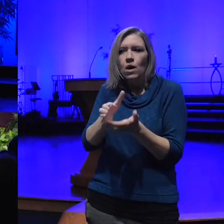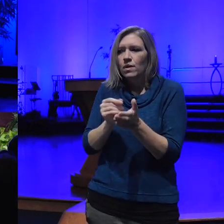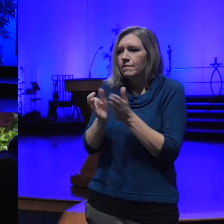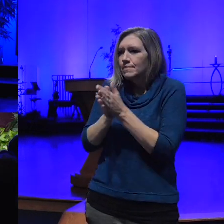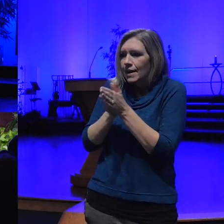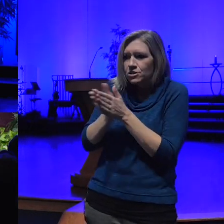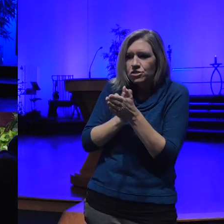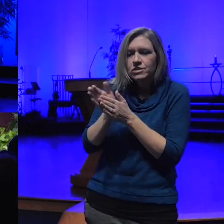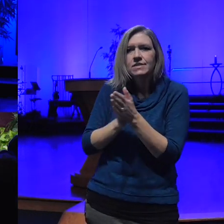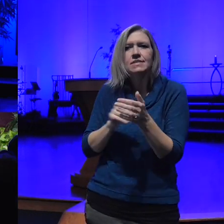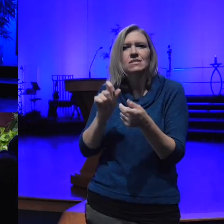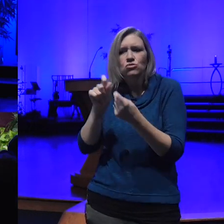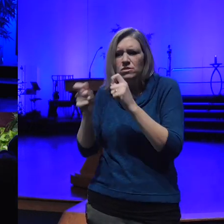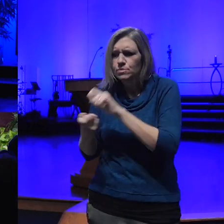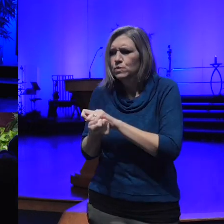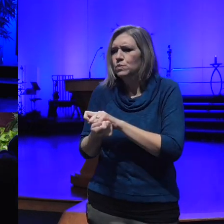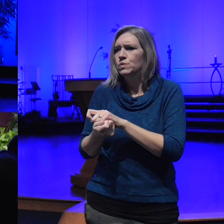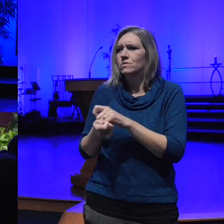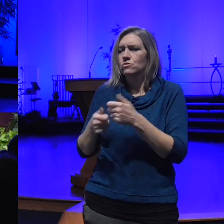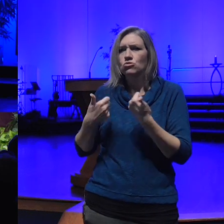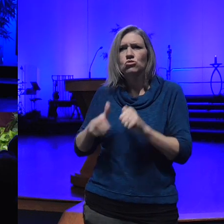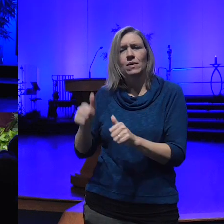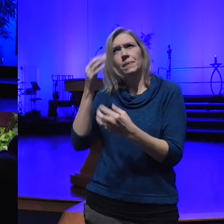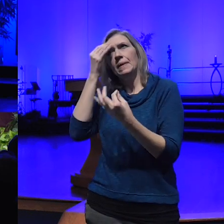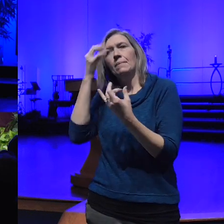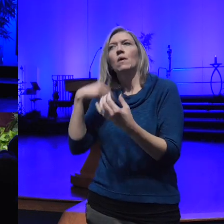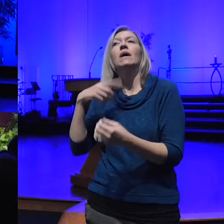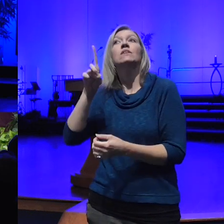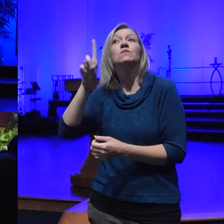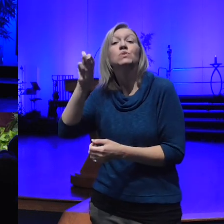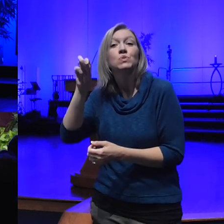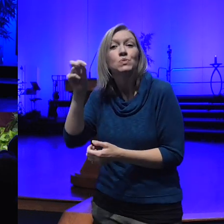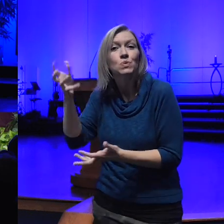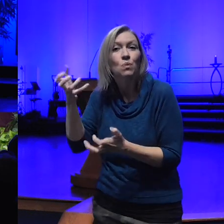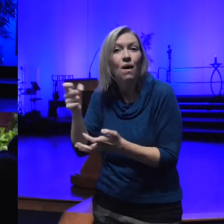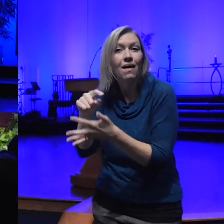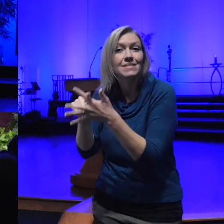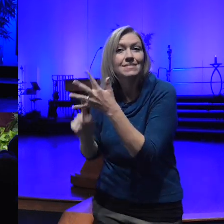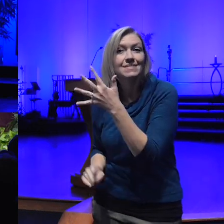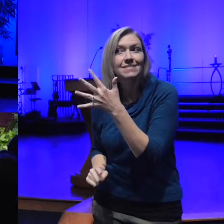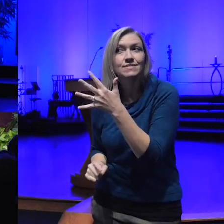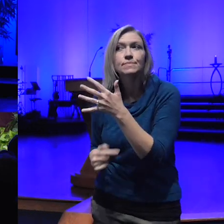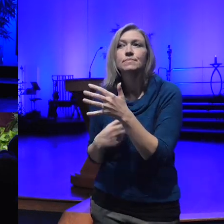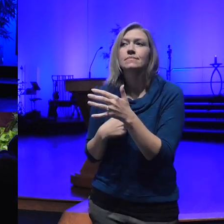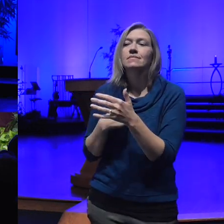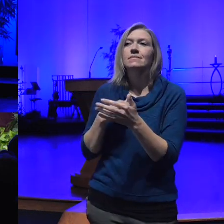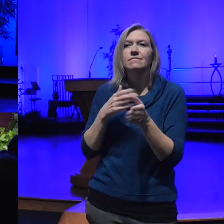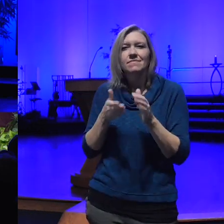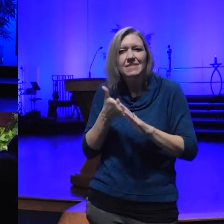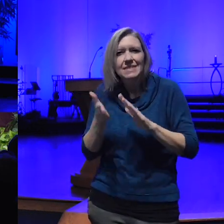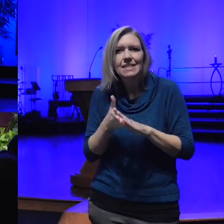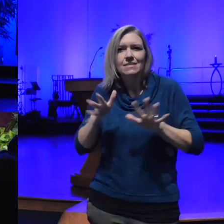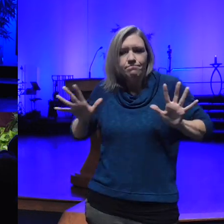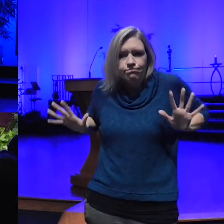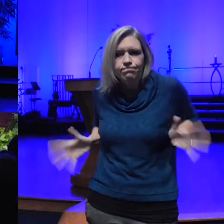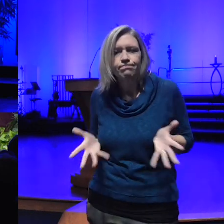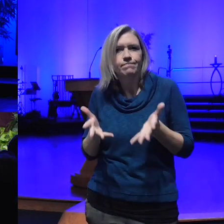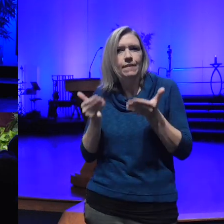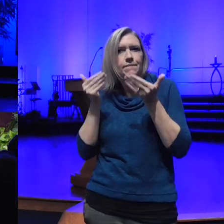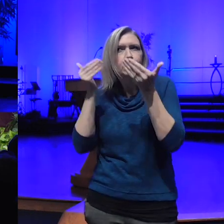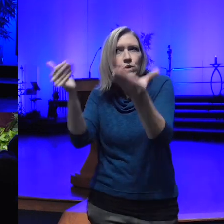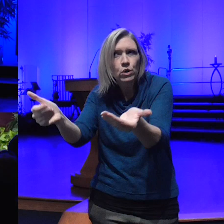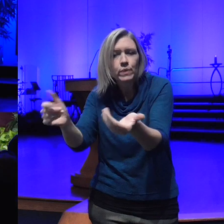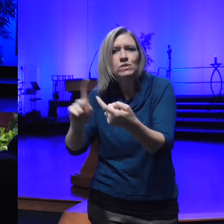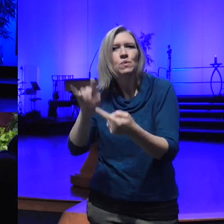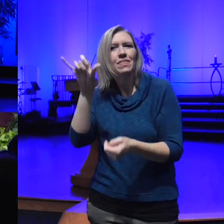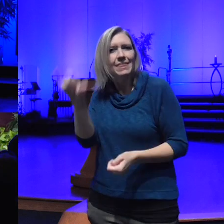into what we do want and to move ourselves and facilitate ourselves forward in that energy and so